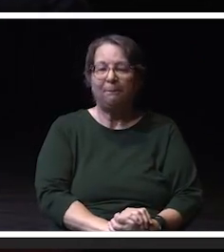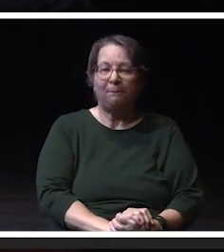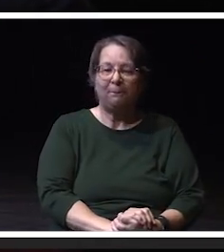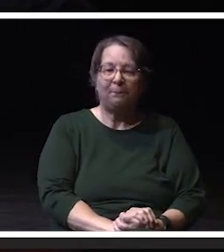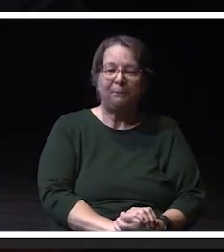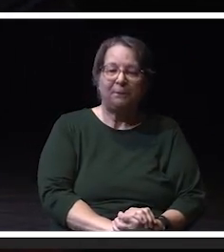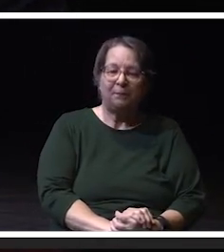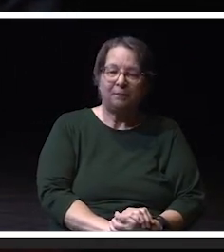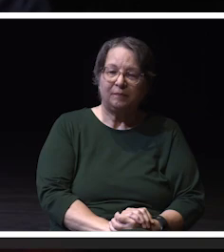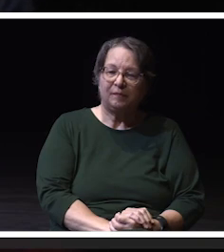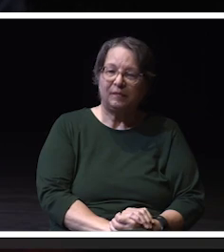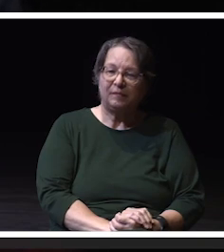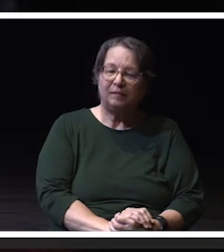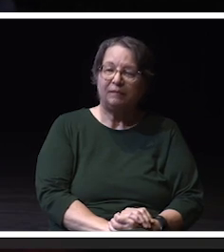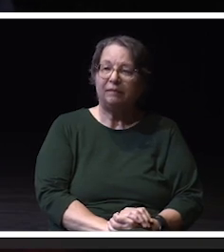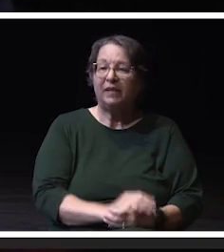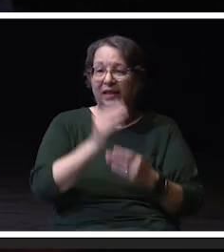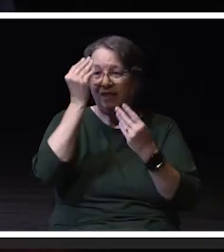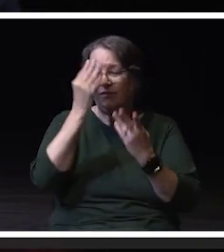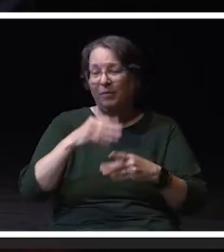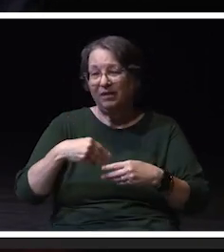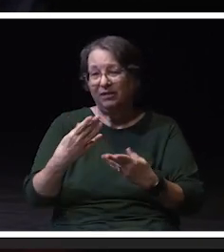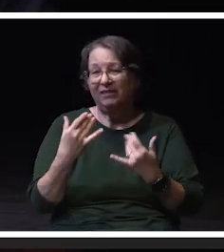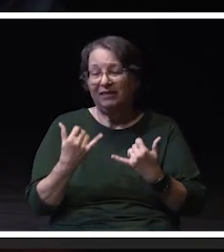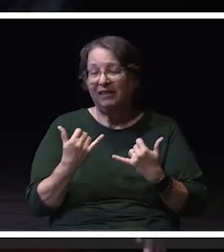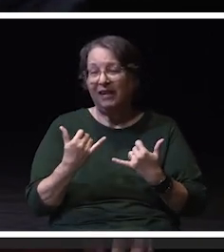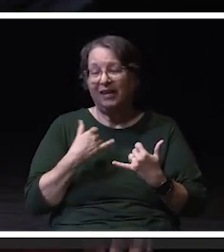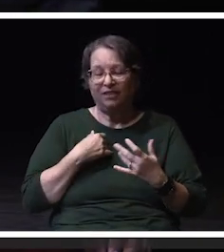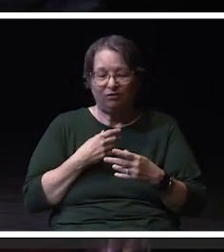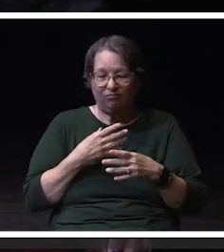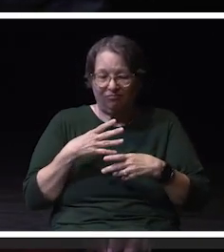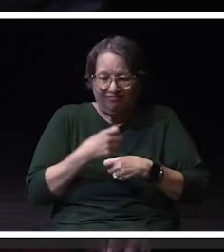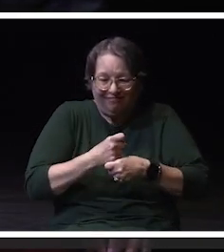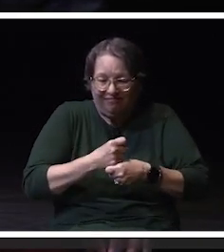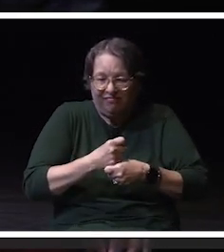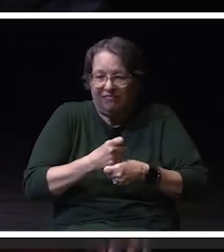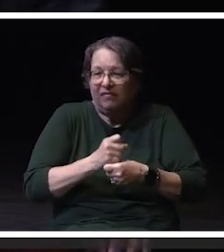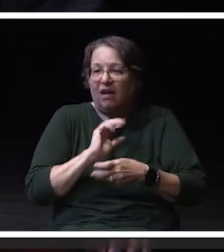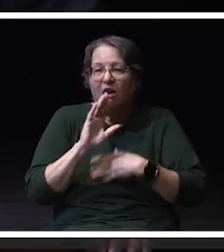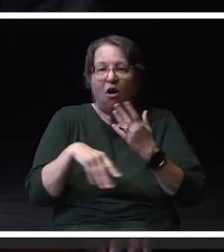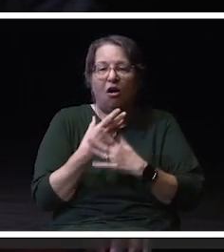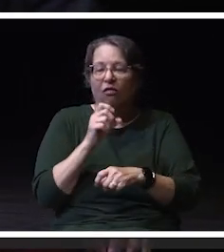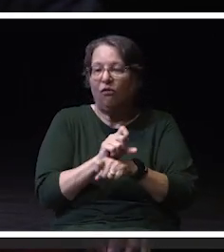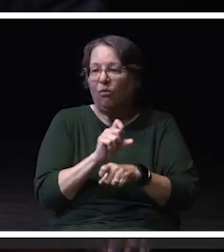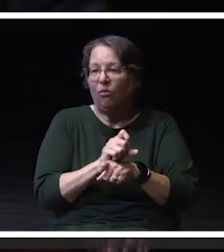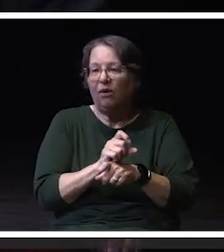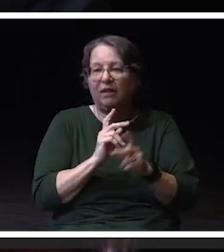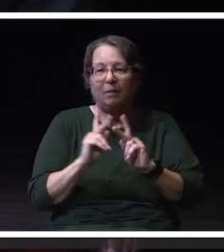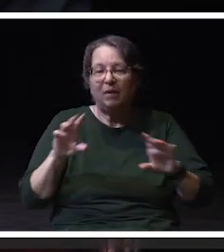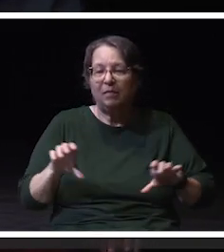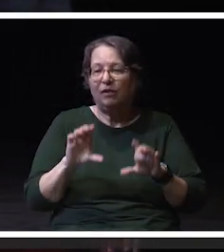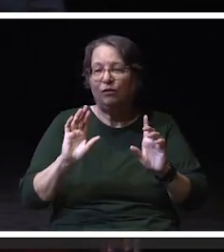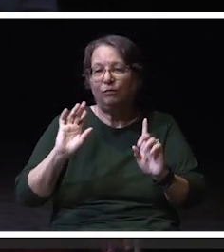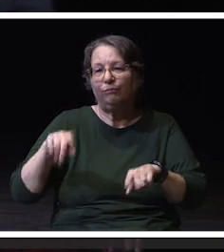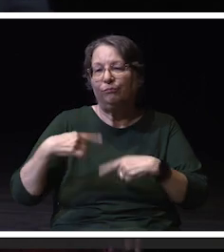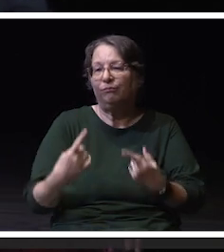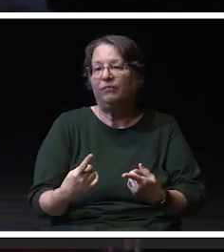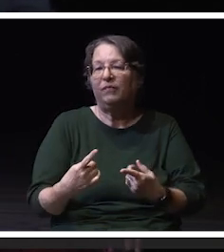today are just a snapshot of the incredible work that is being done across our campus■.